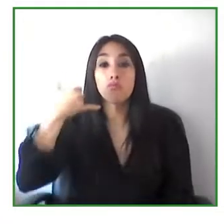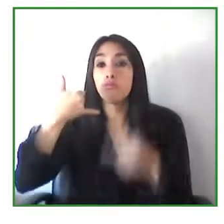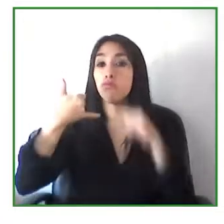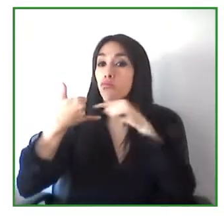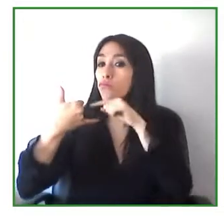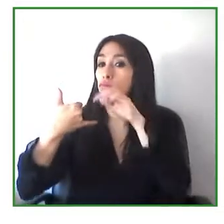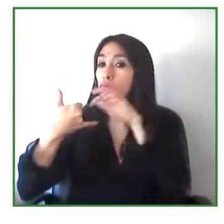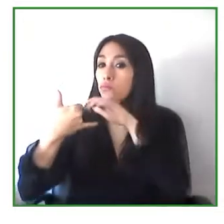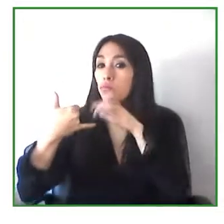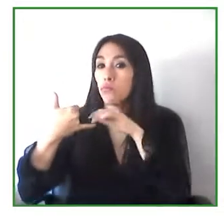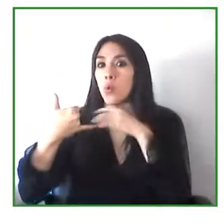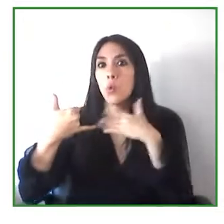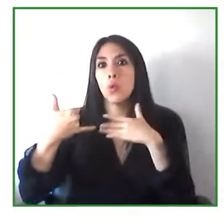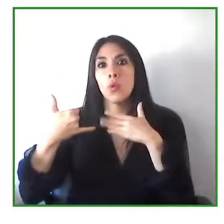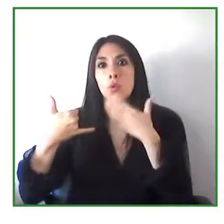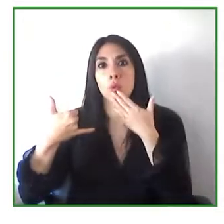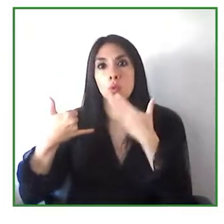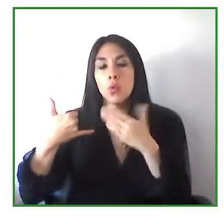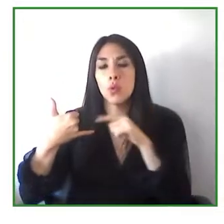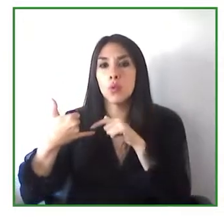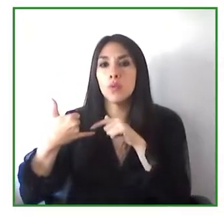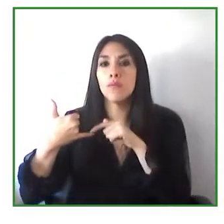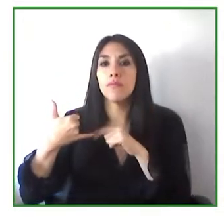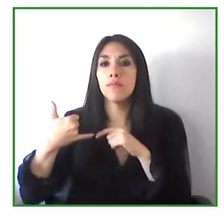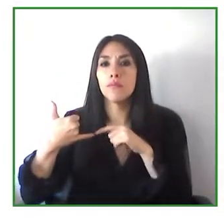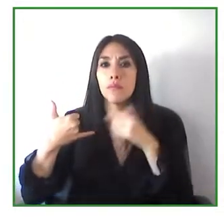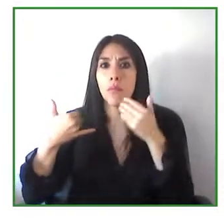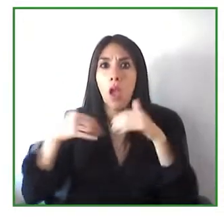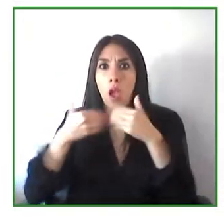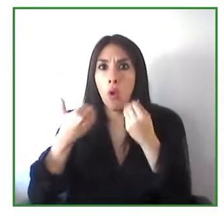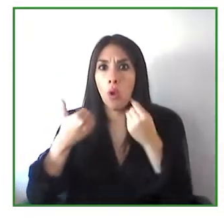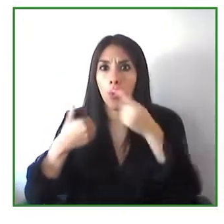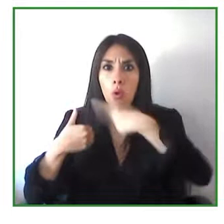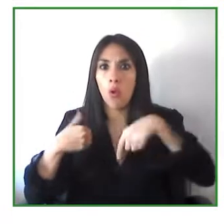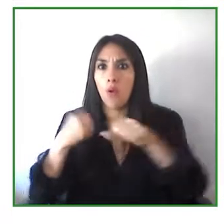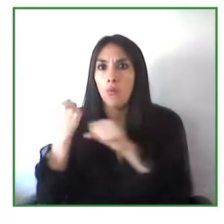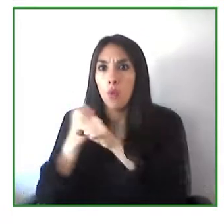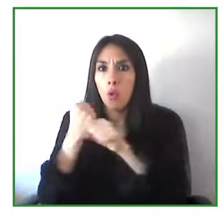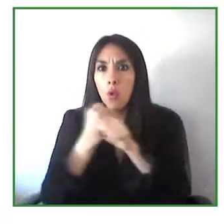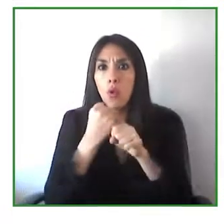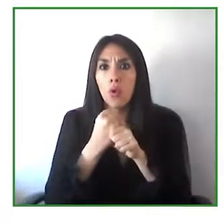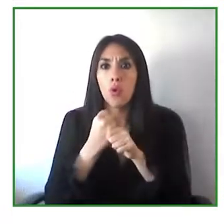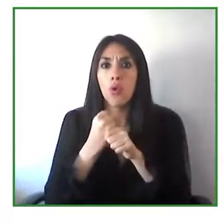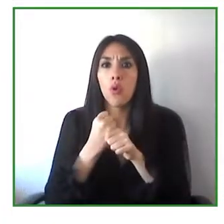to adopt model policies in partnership with the mobile service providers and